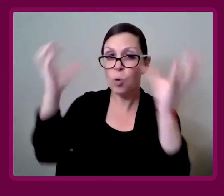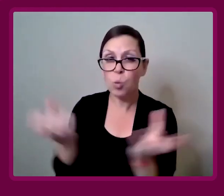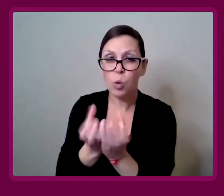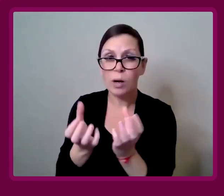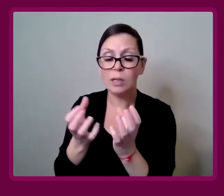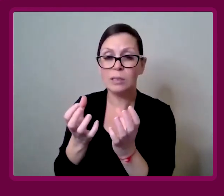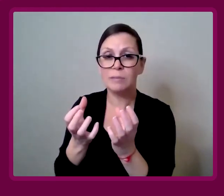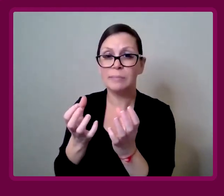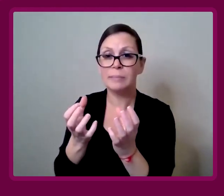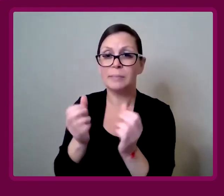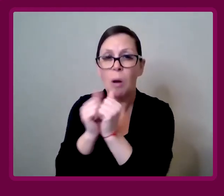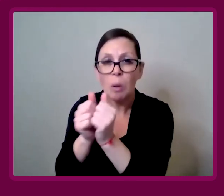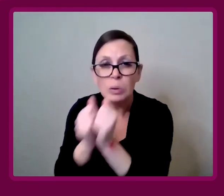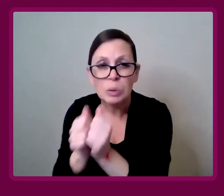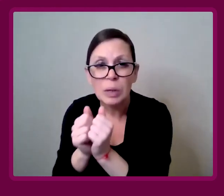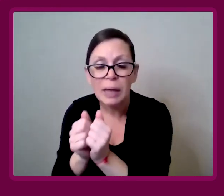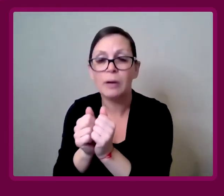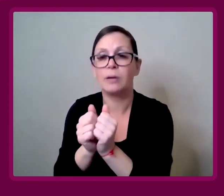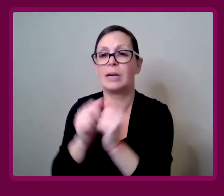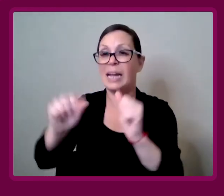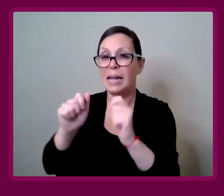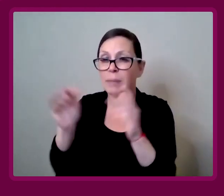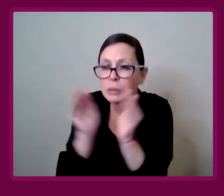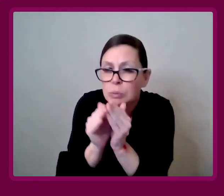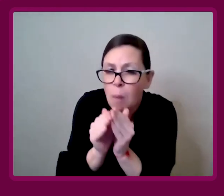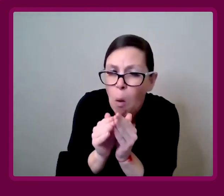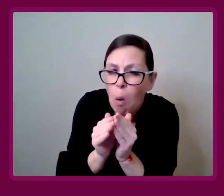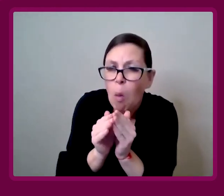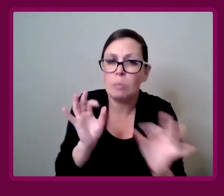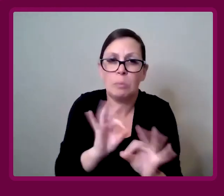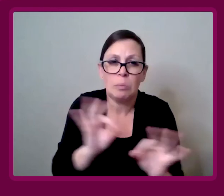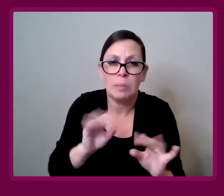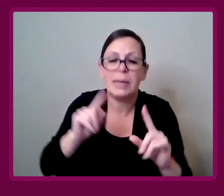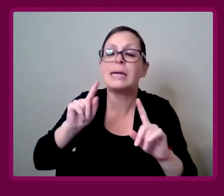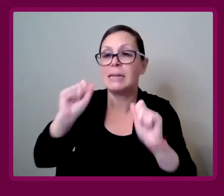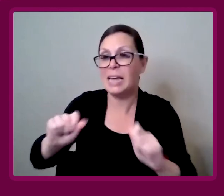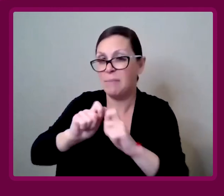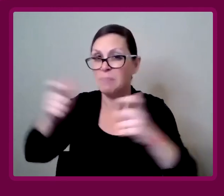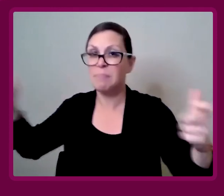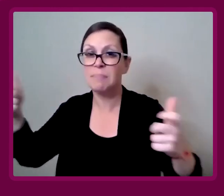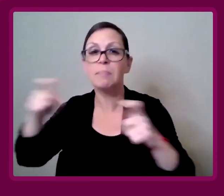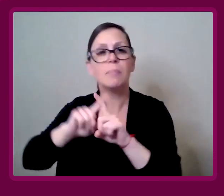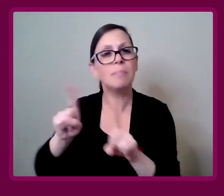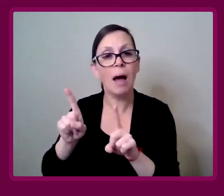It could be such a small, it could be a massive thing.